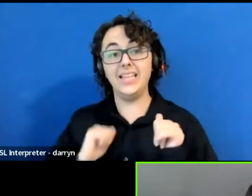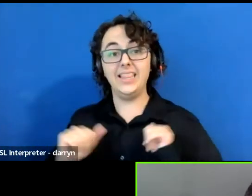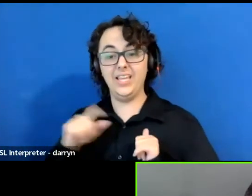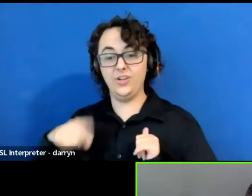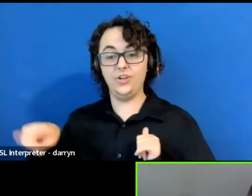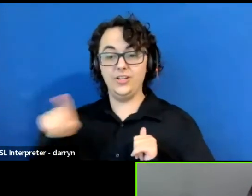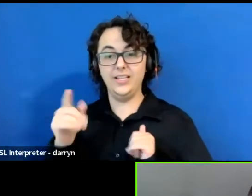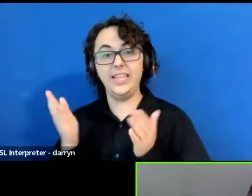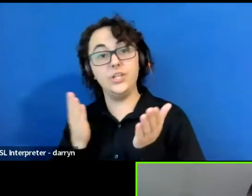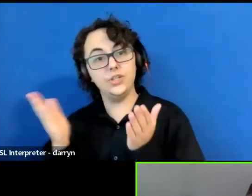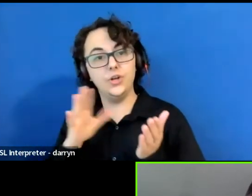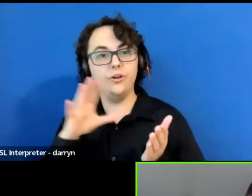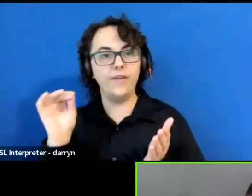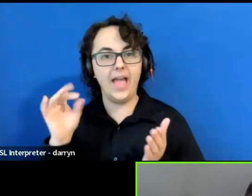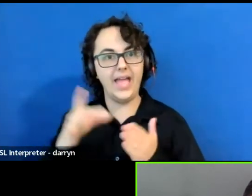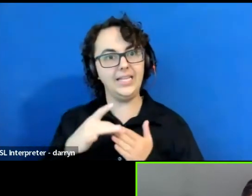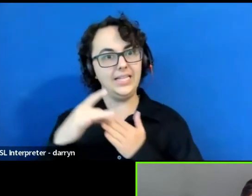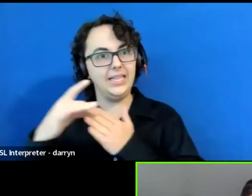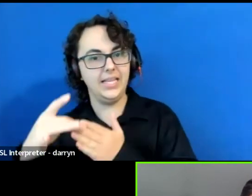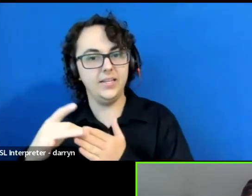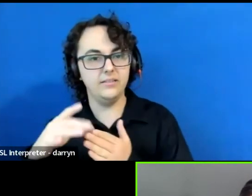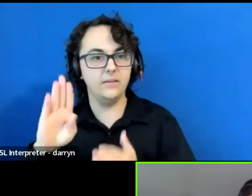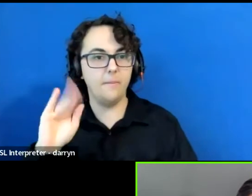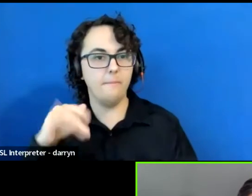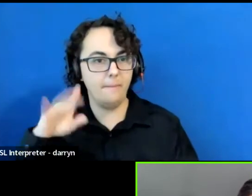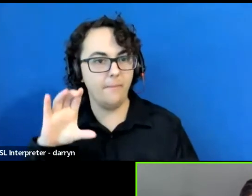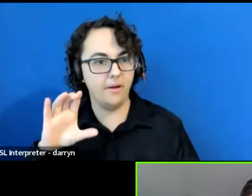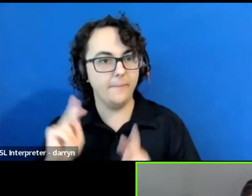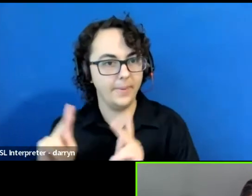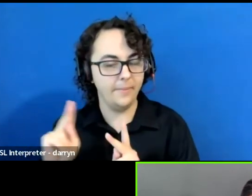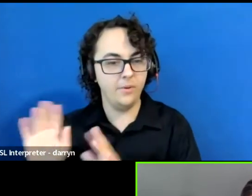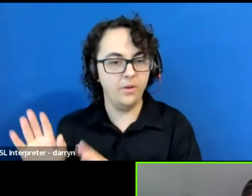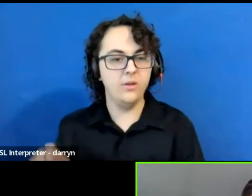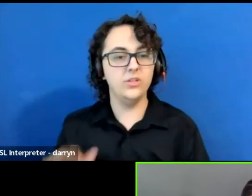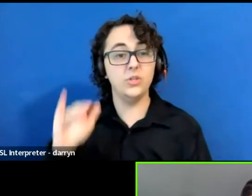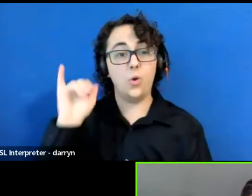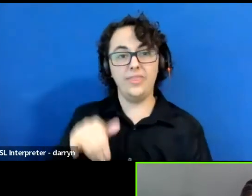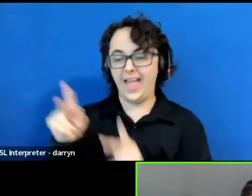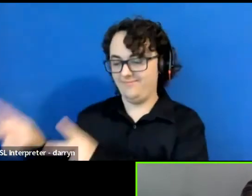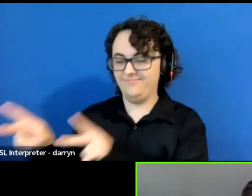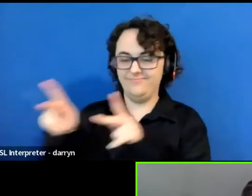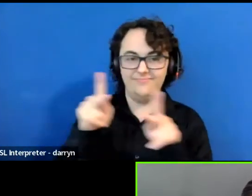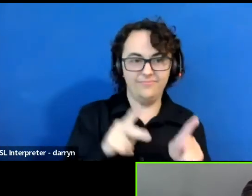So that commitment must show up in our work and our climate action work as well.